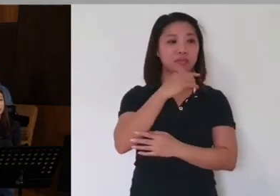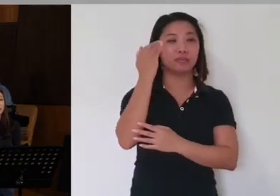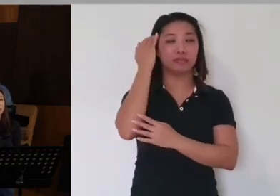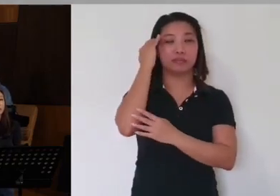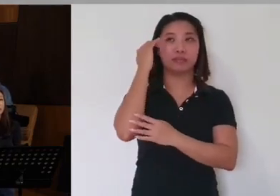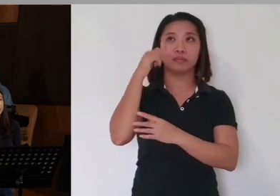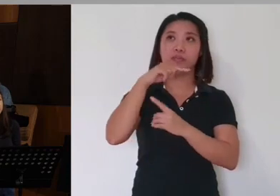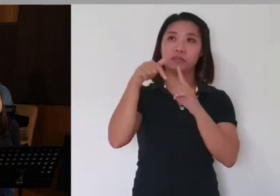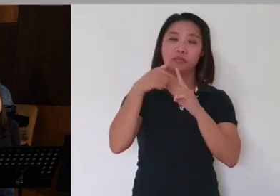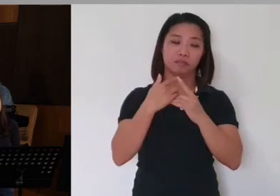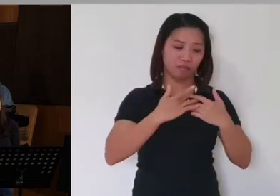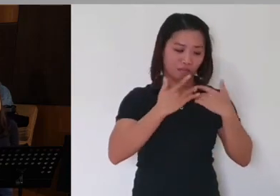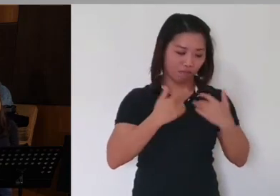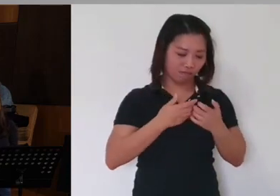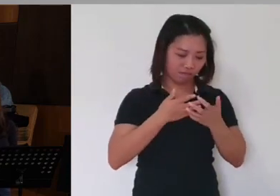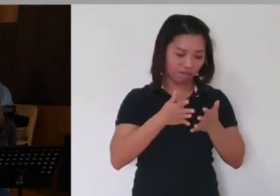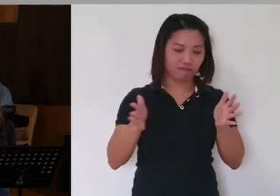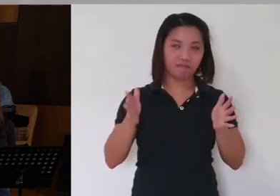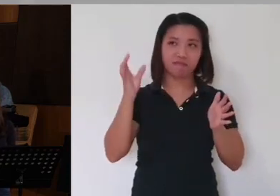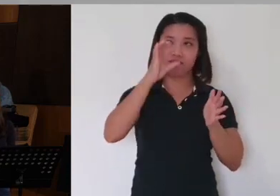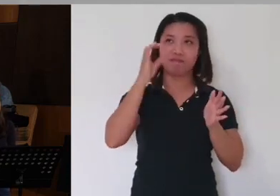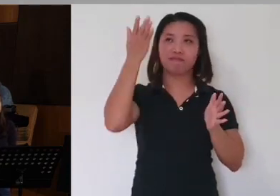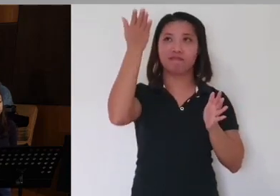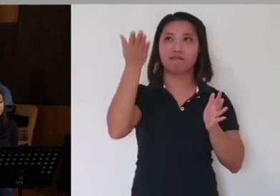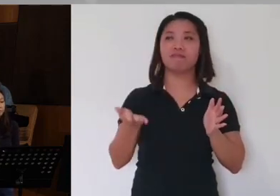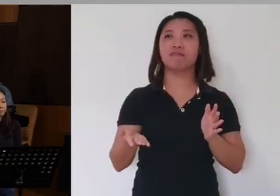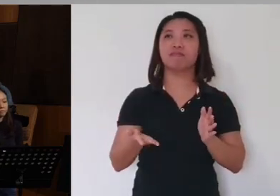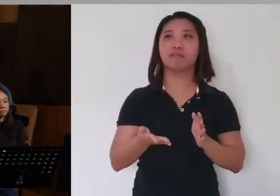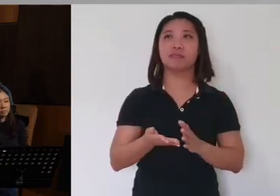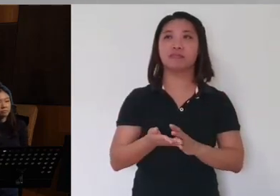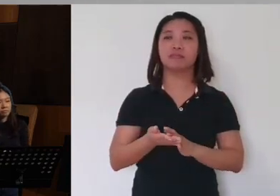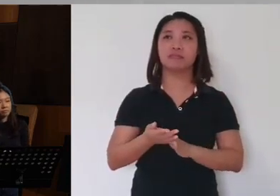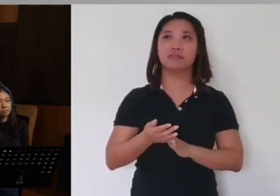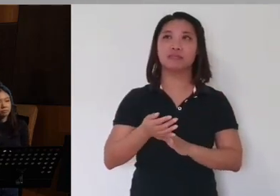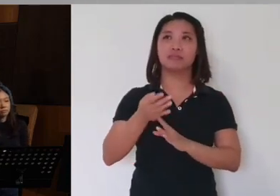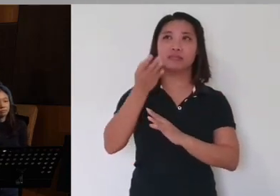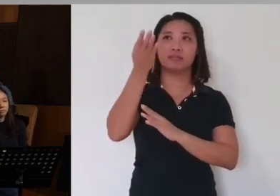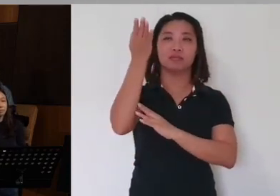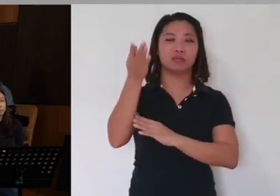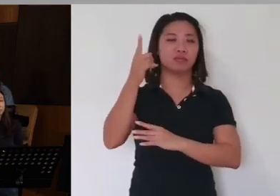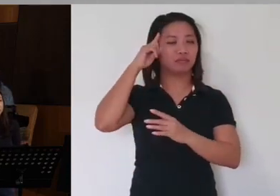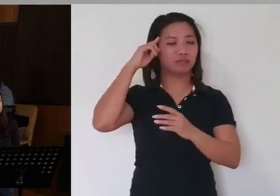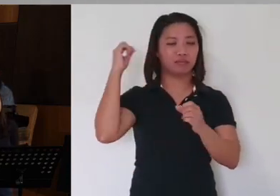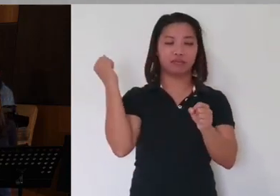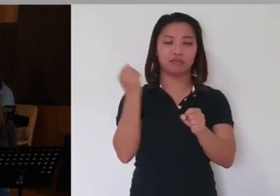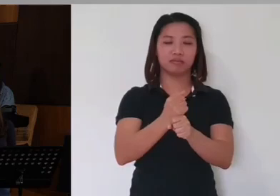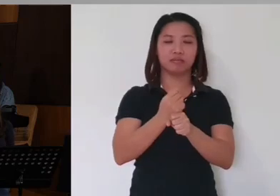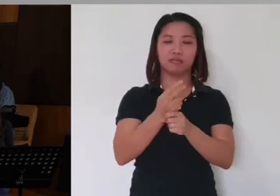we seek You with all our hearts, You who are faithful will be found.